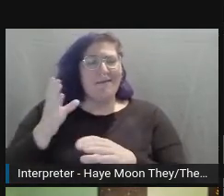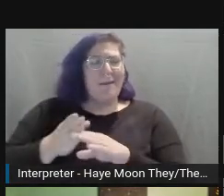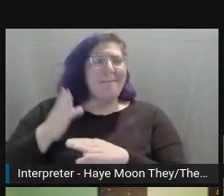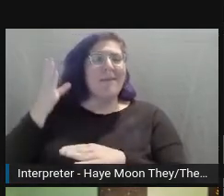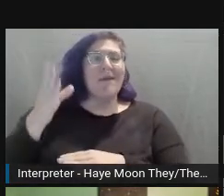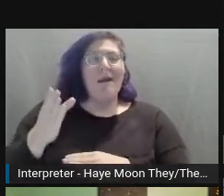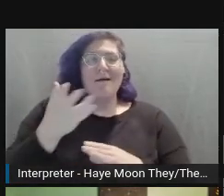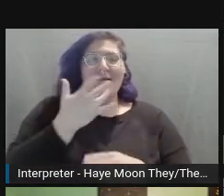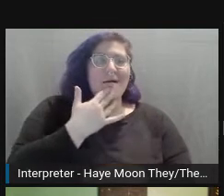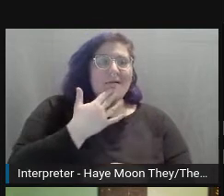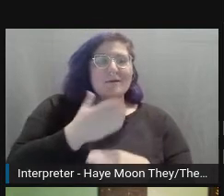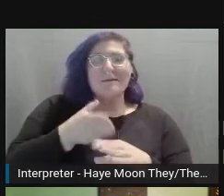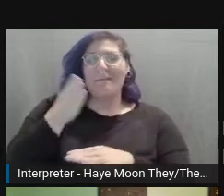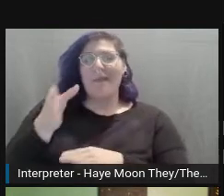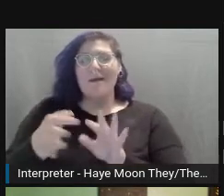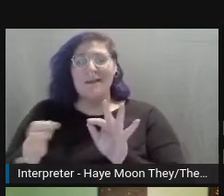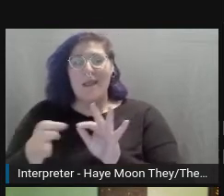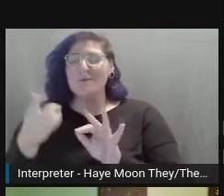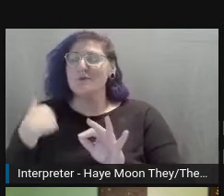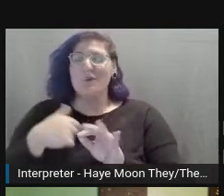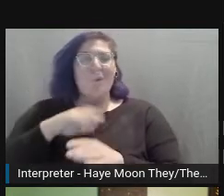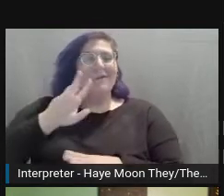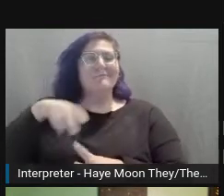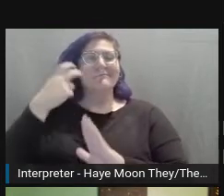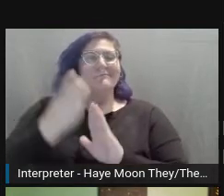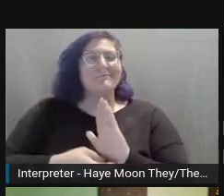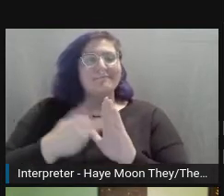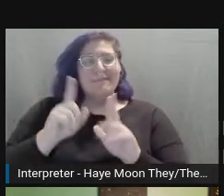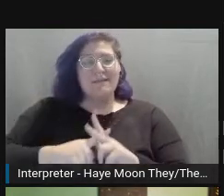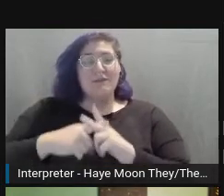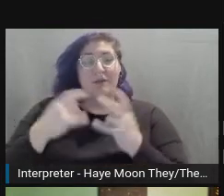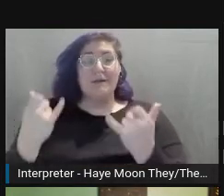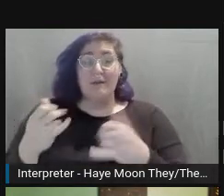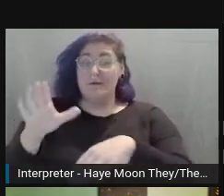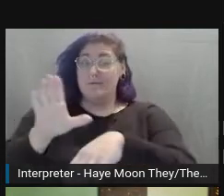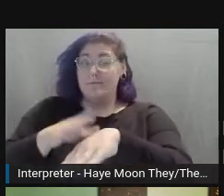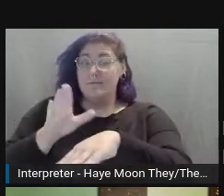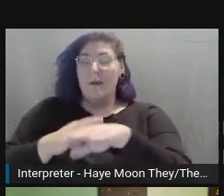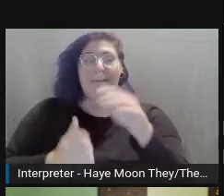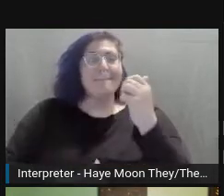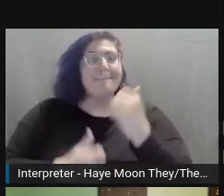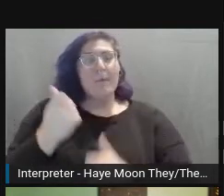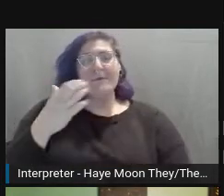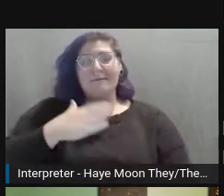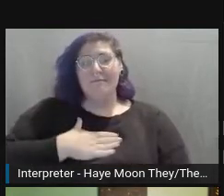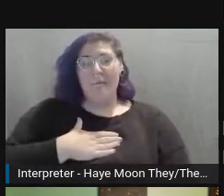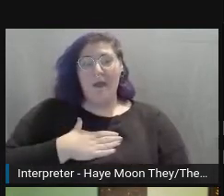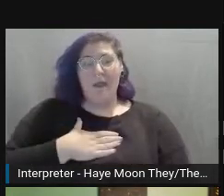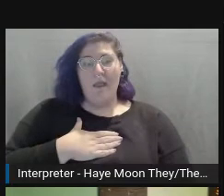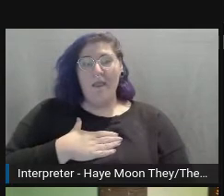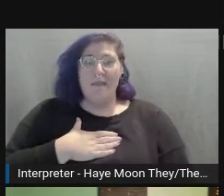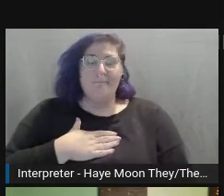We will jump right into it. Disclaimer, most of my stuff is really interactive, s